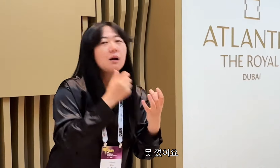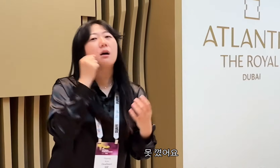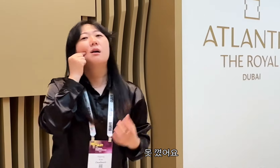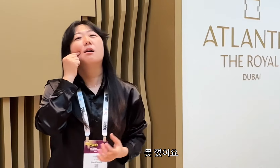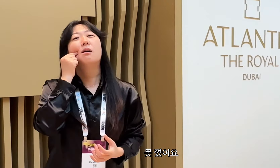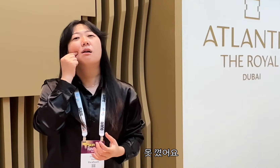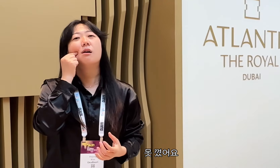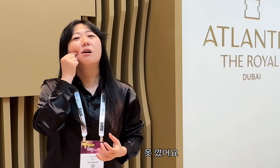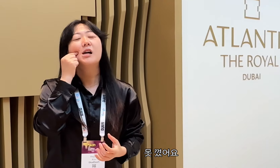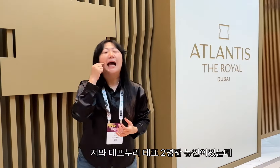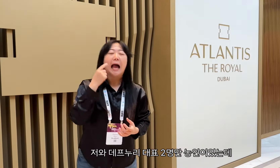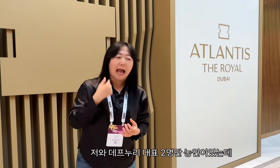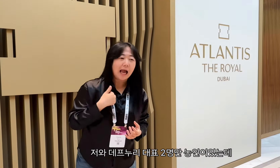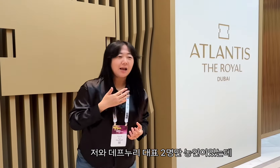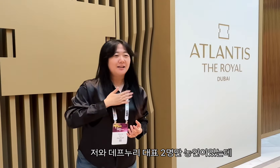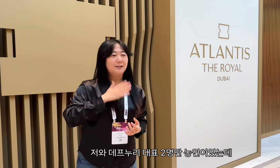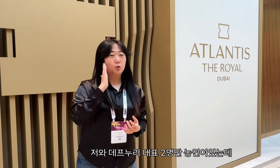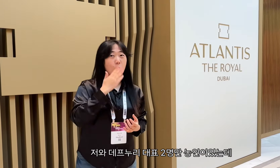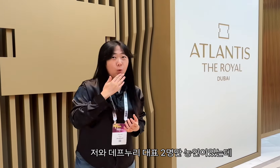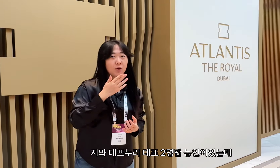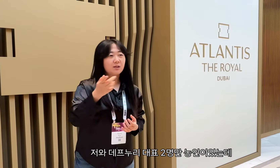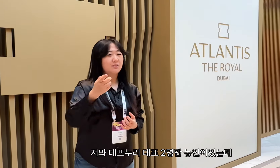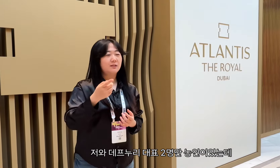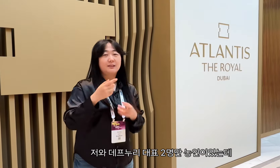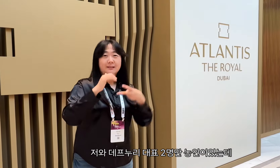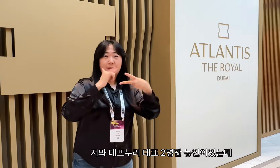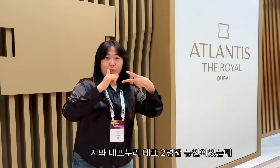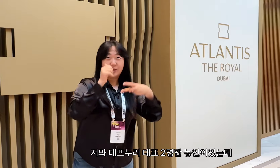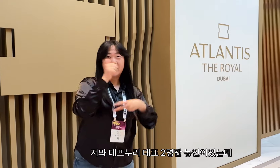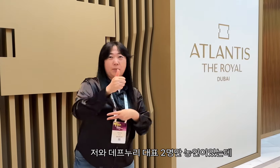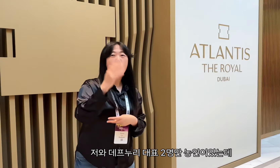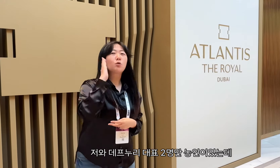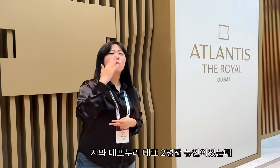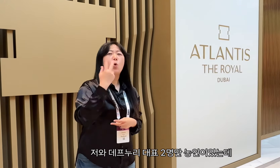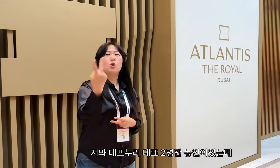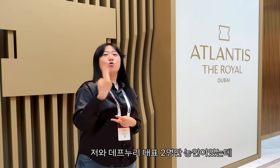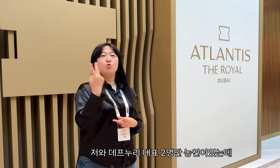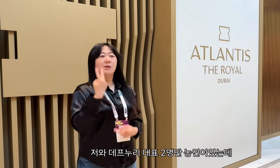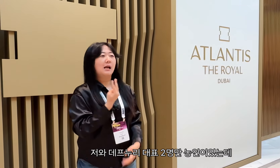I couldn't do it. Only me and the two CEOs of Deafnuri were deaf, so